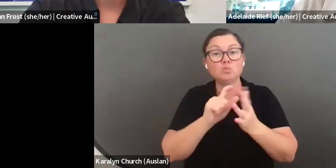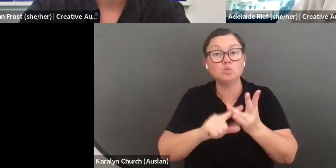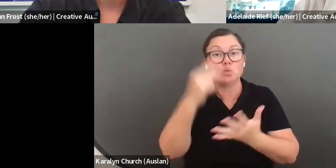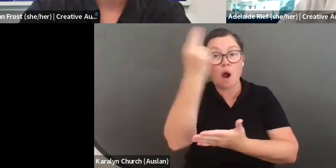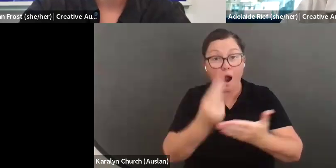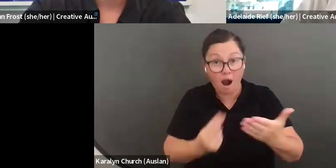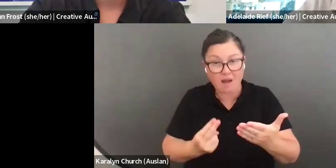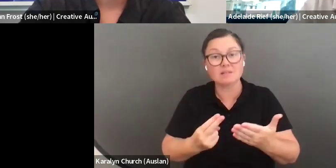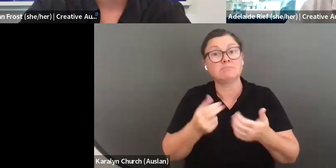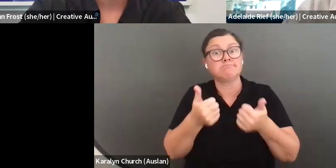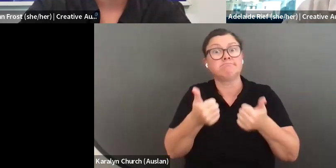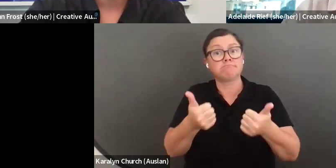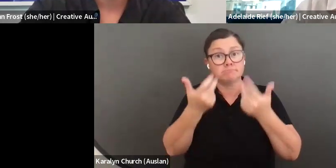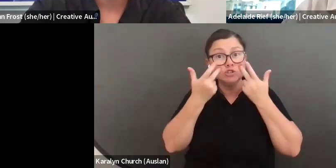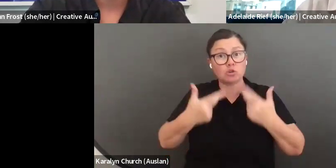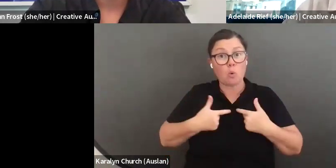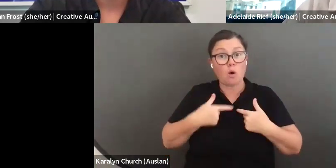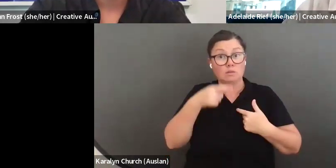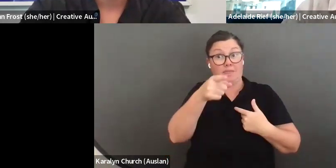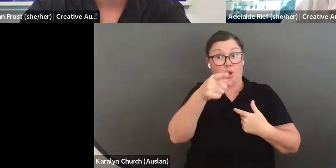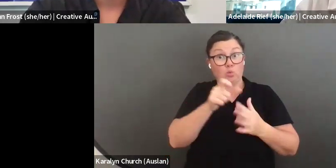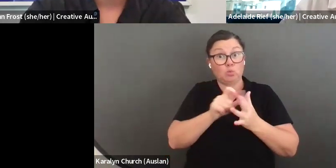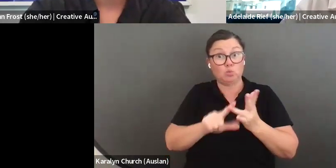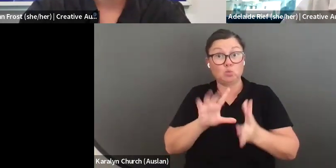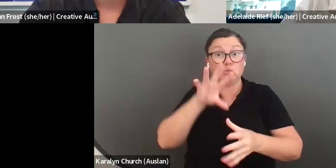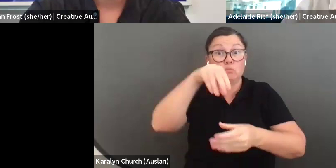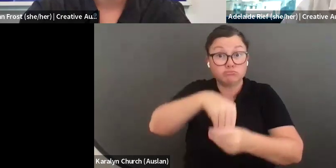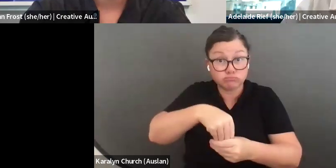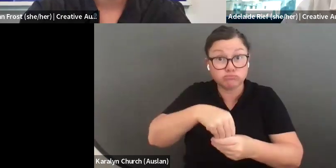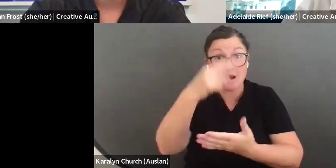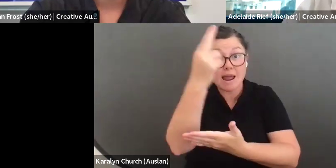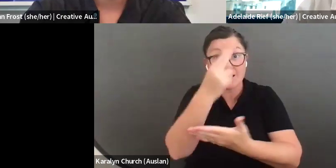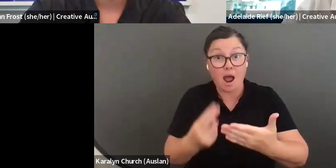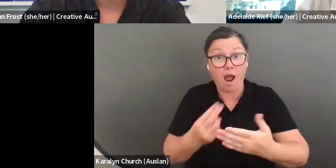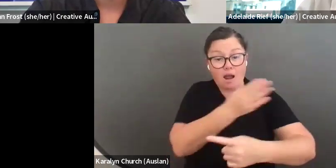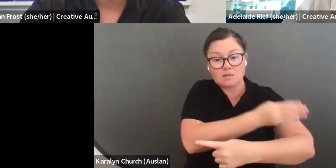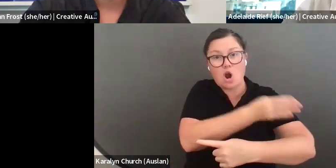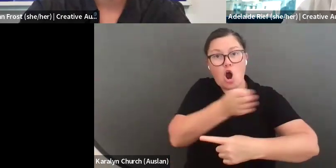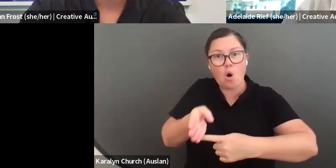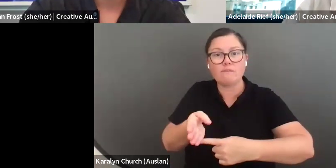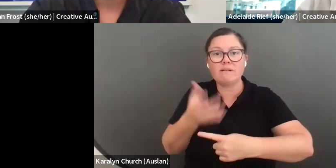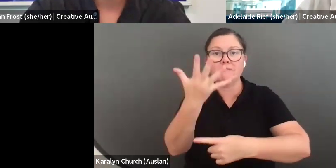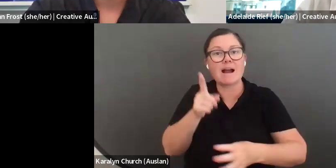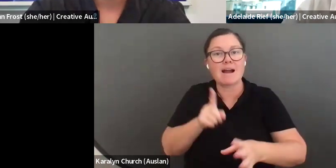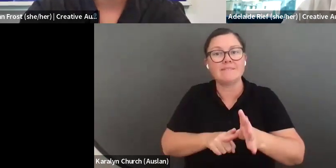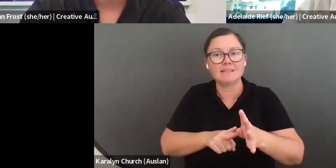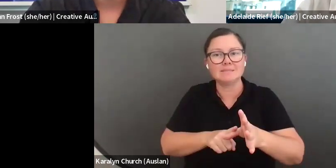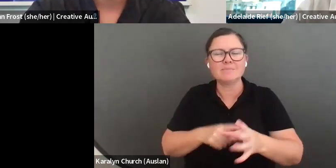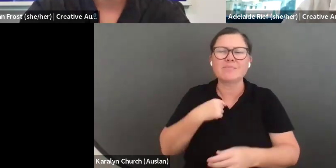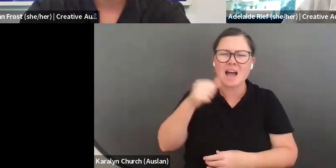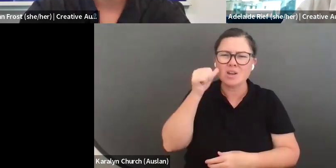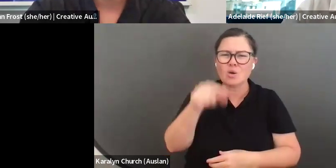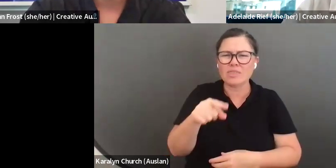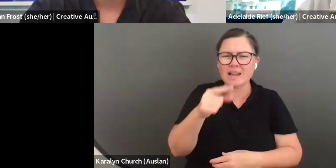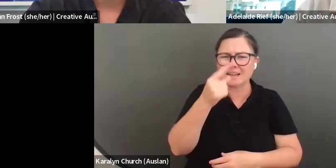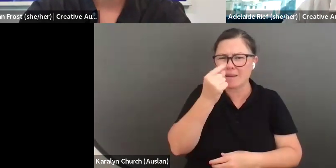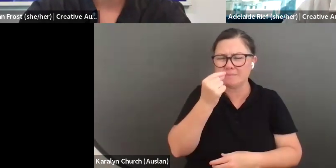practice on the site,